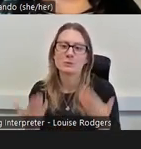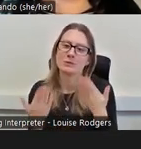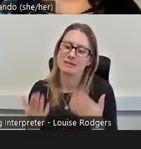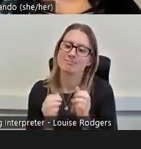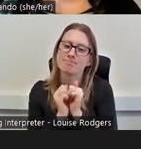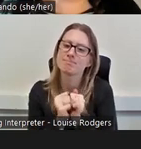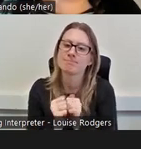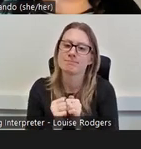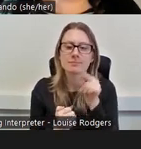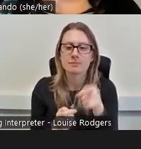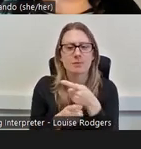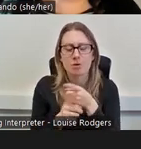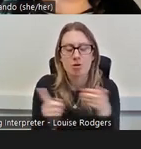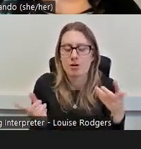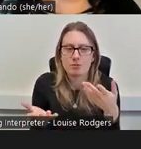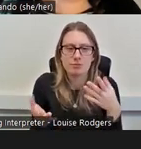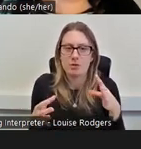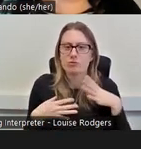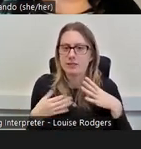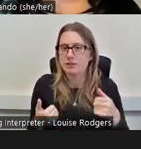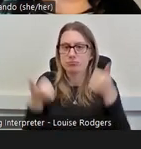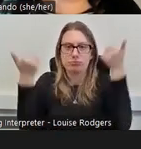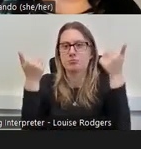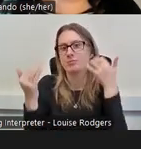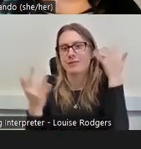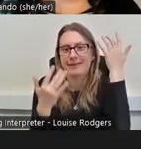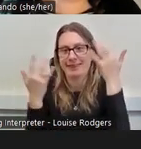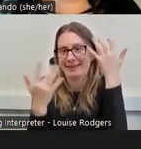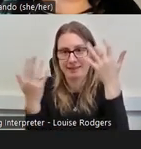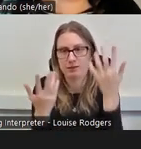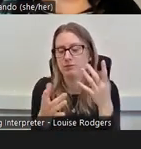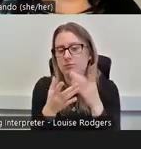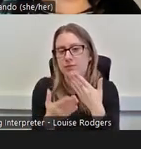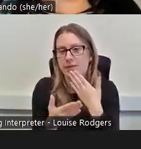you know, already brilliant thinking in in this group, so thank you so much and we hope to